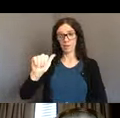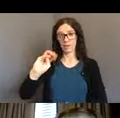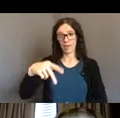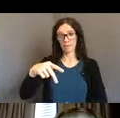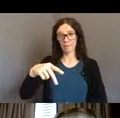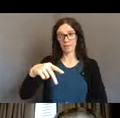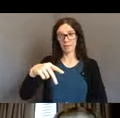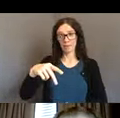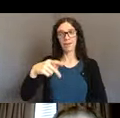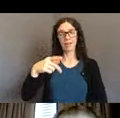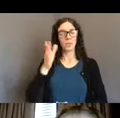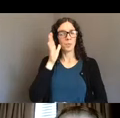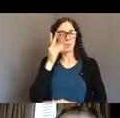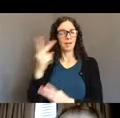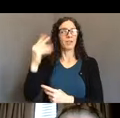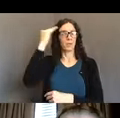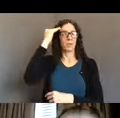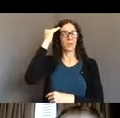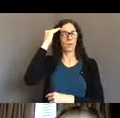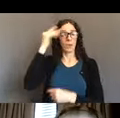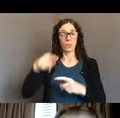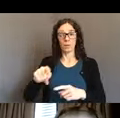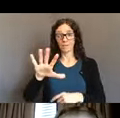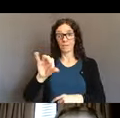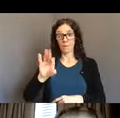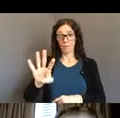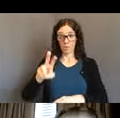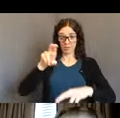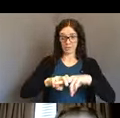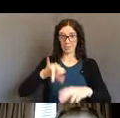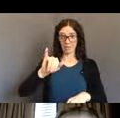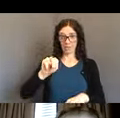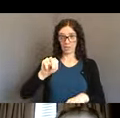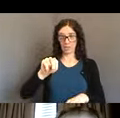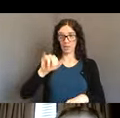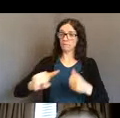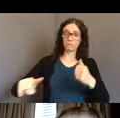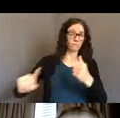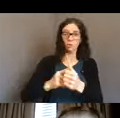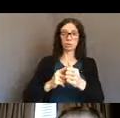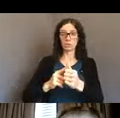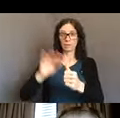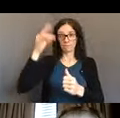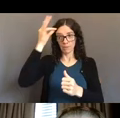you know, the law, the first ever law that protected people with disabilities, the Black Panthers showed up and provided food.